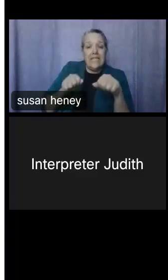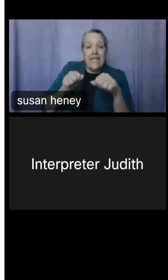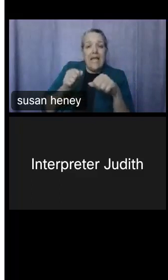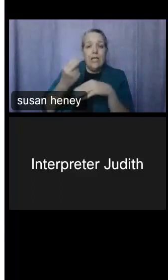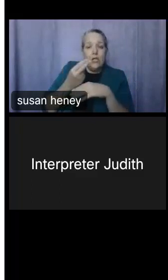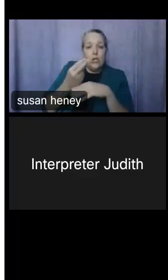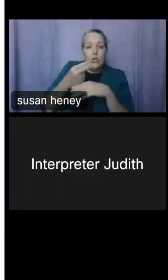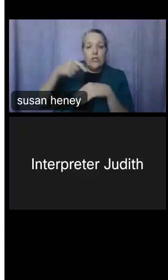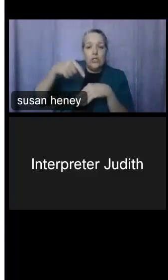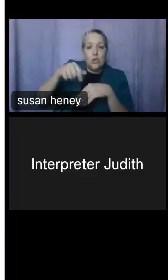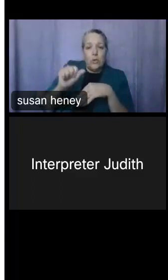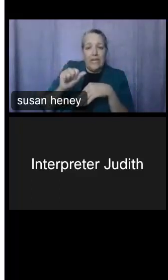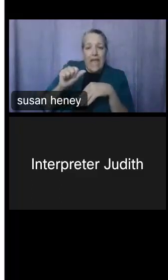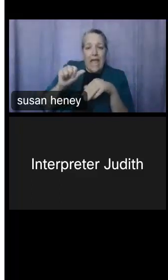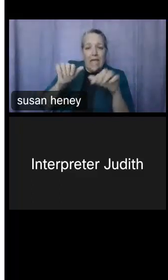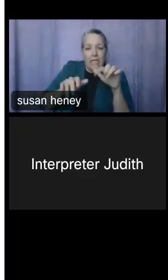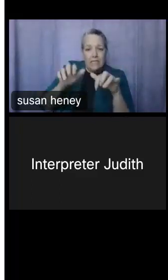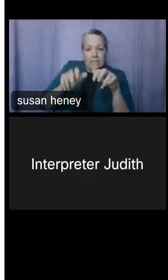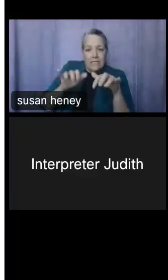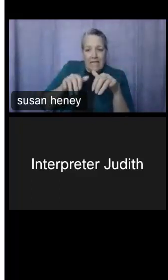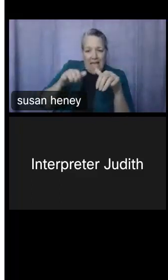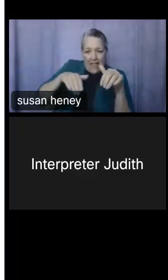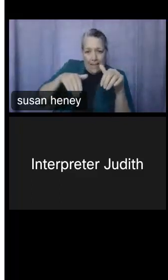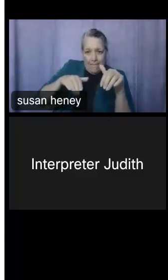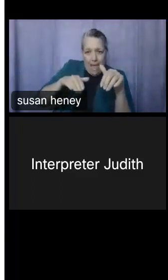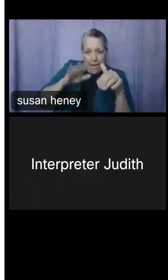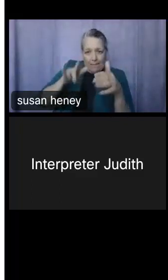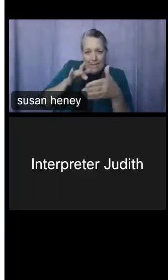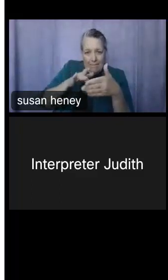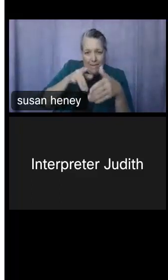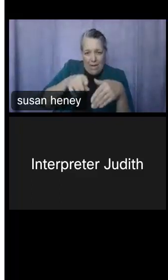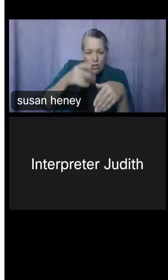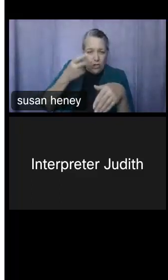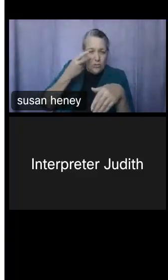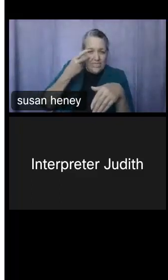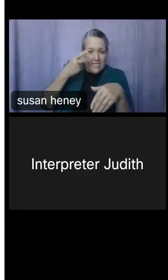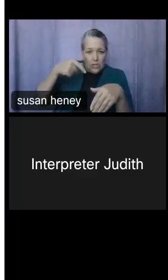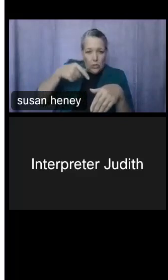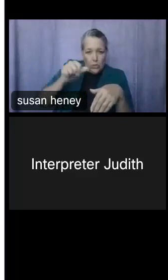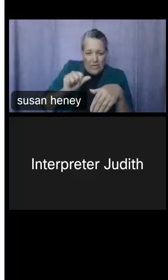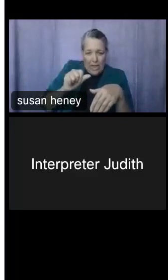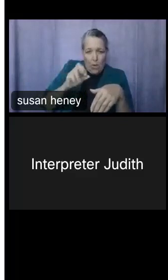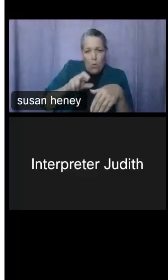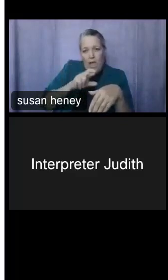panel, which is at the bottom center or the right side of your Webex screen. Please take